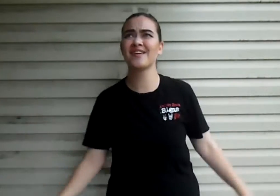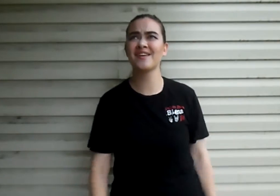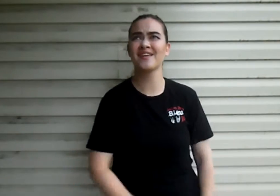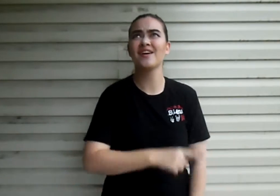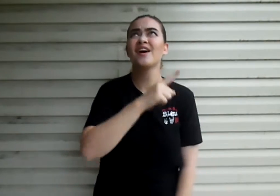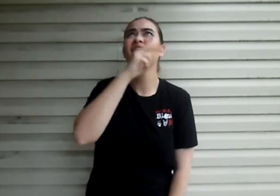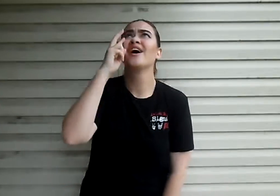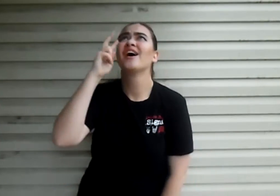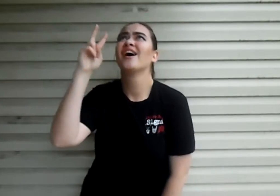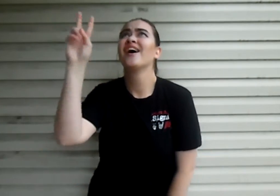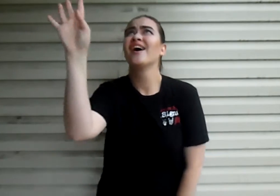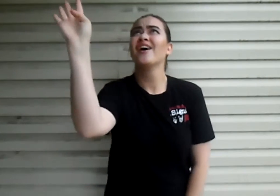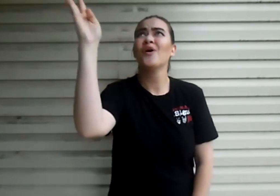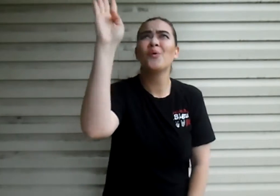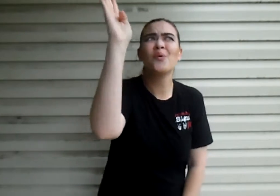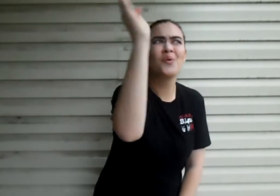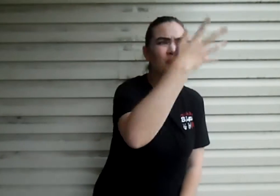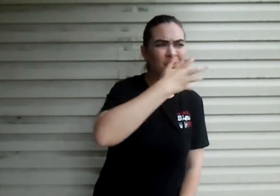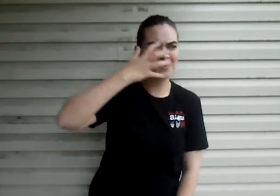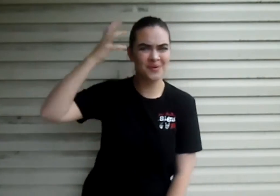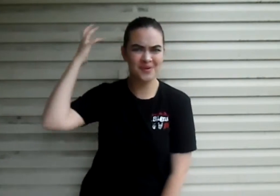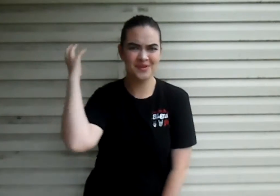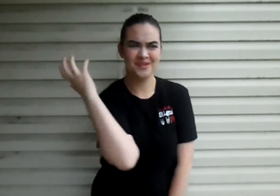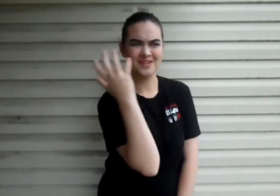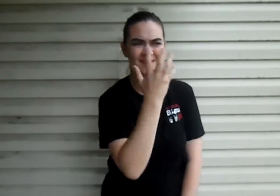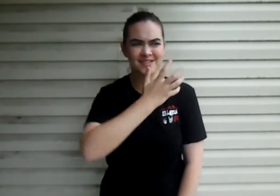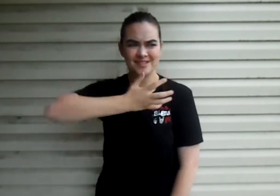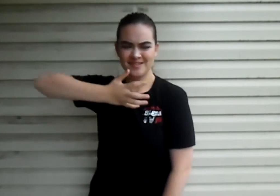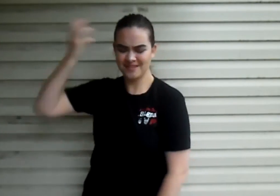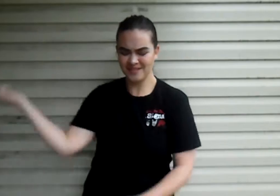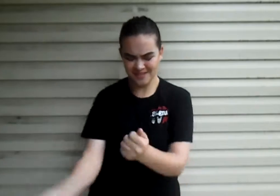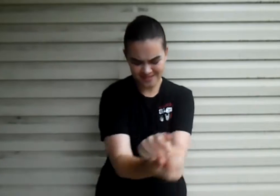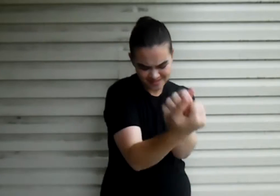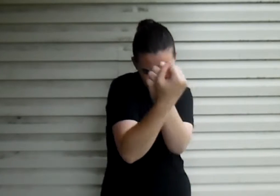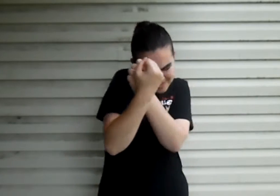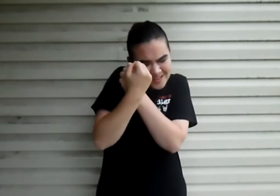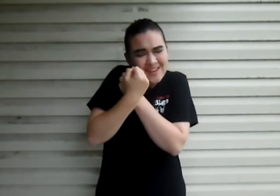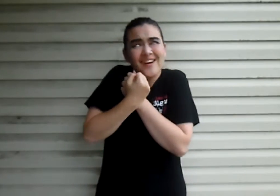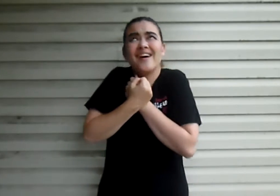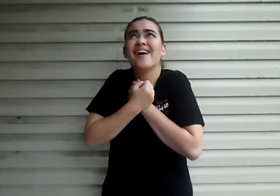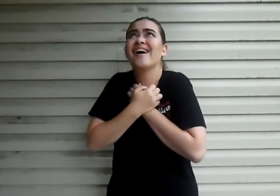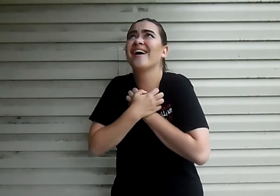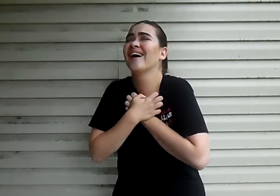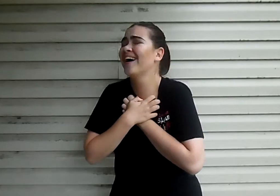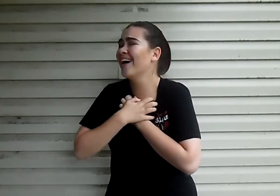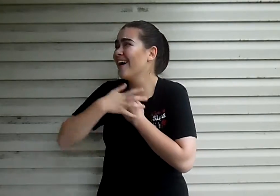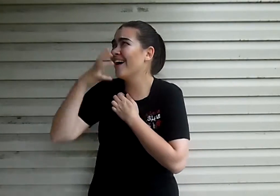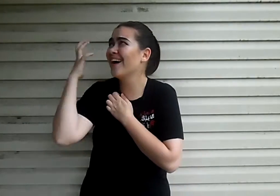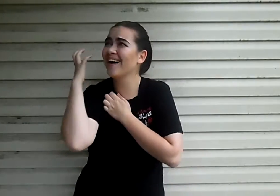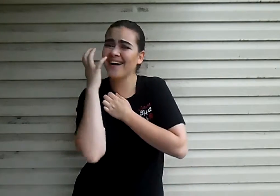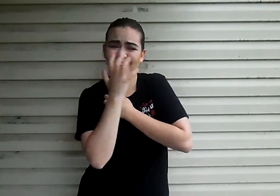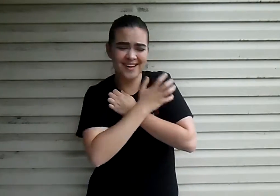And the skies never so blue You opened up into my arms